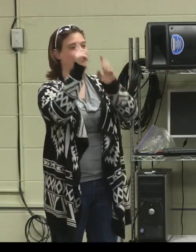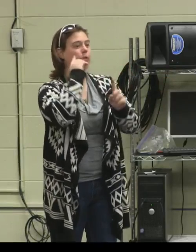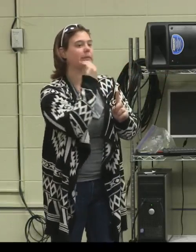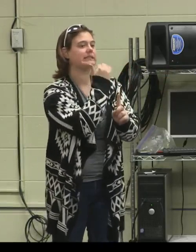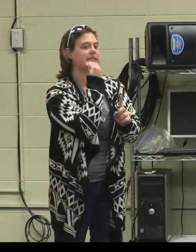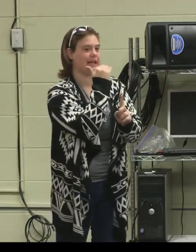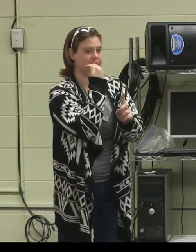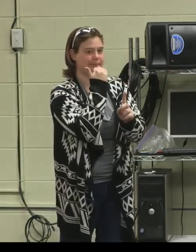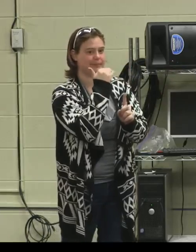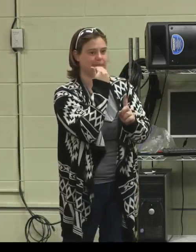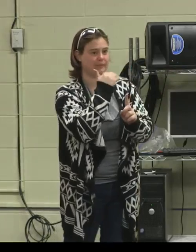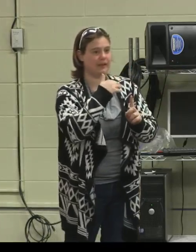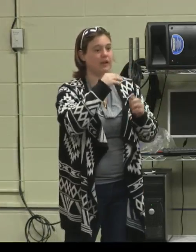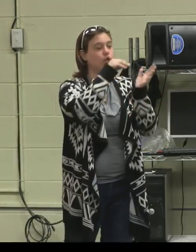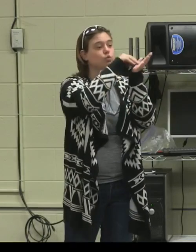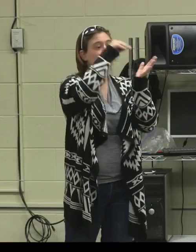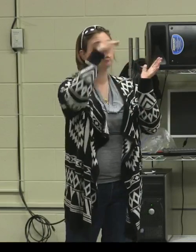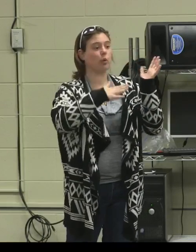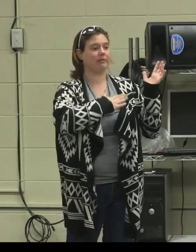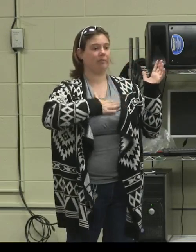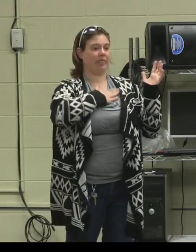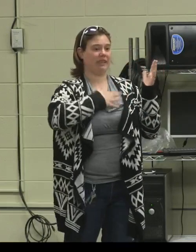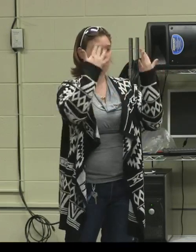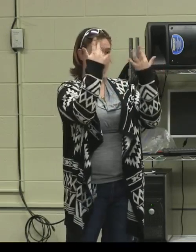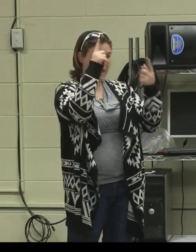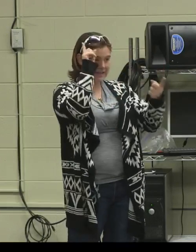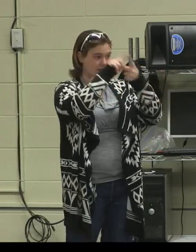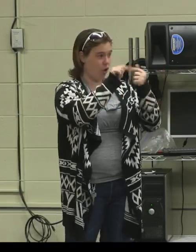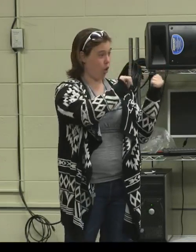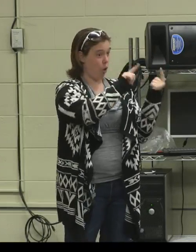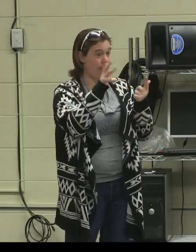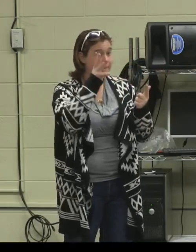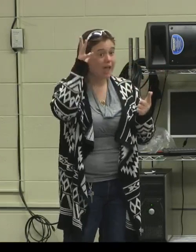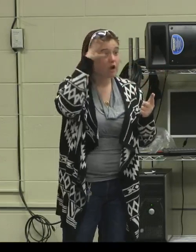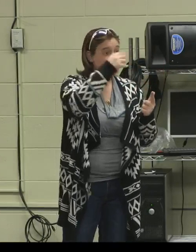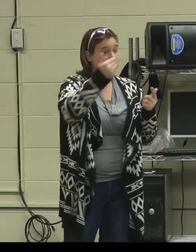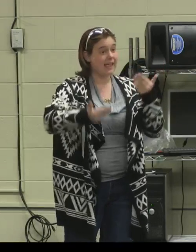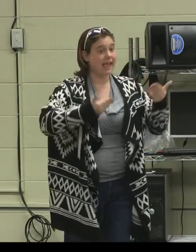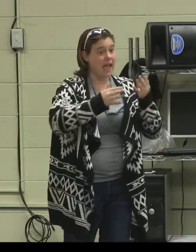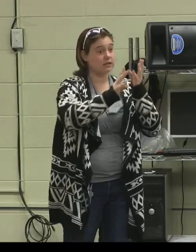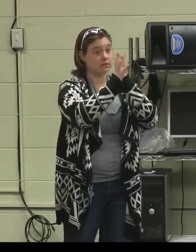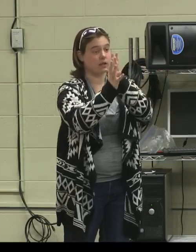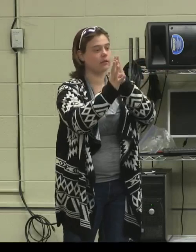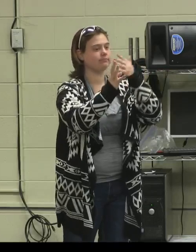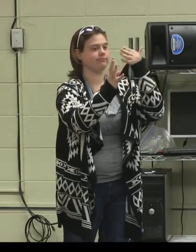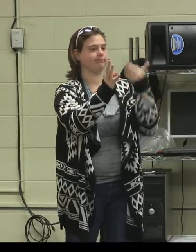please go ahead and get your pizza in the back. Students, please wait until all the parents and guests